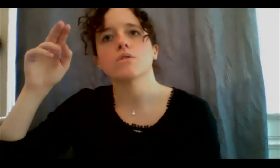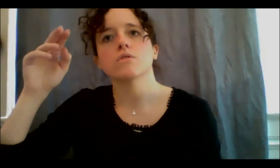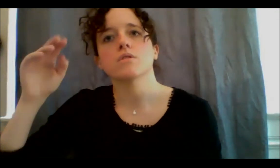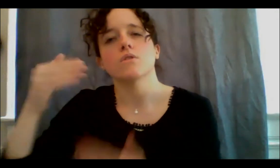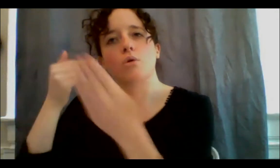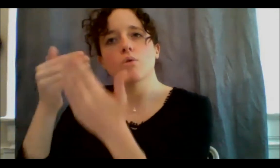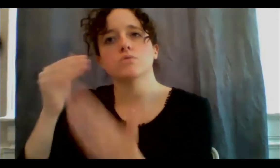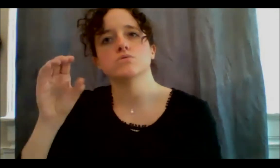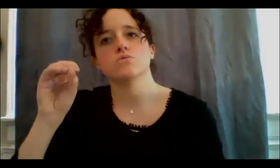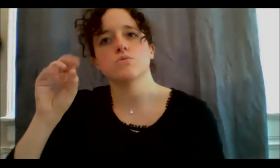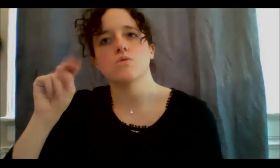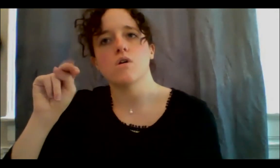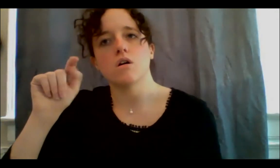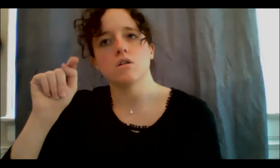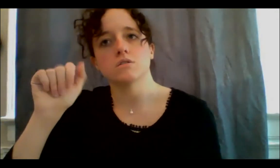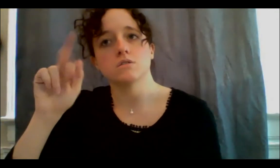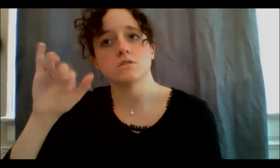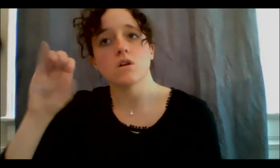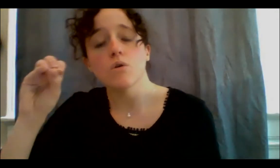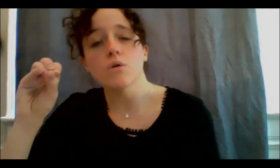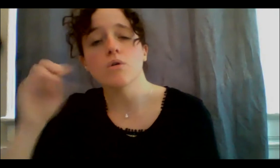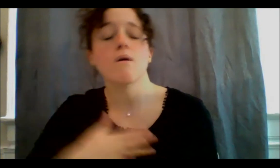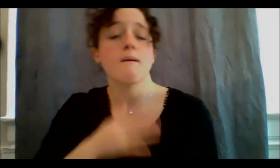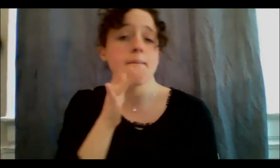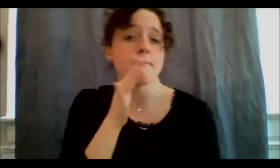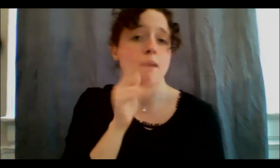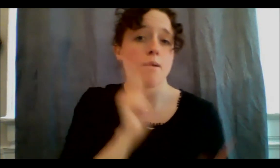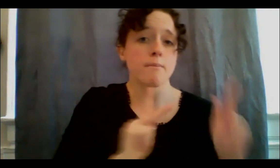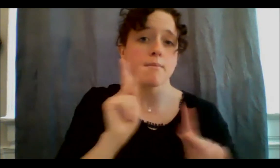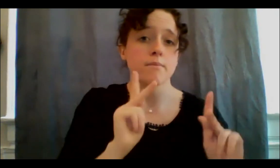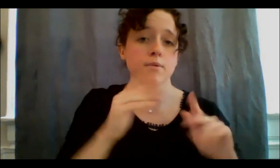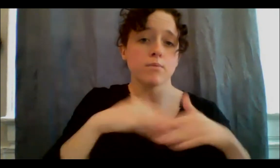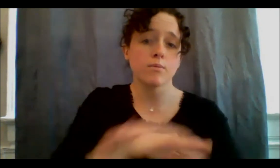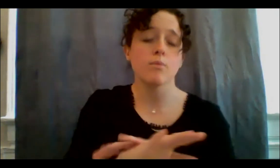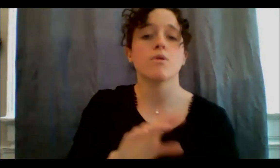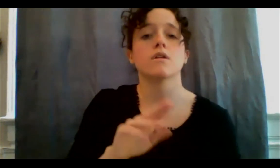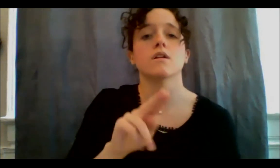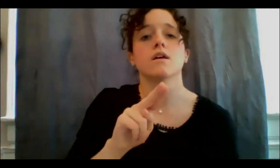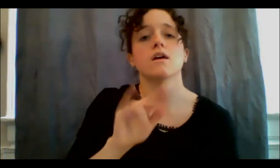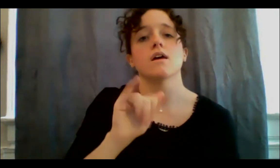life, and my mother's people are from Nipissing Nation, Nipissing First Nations